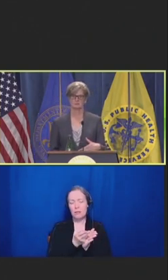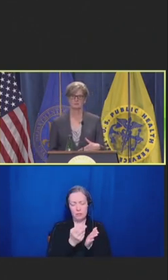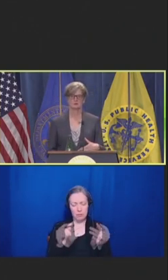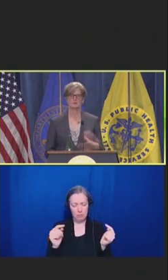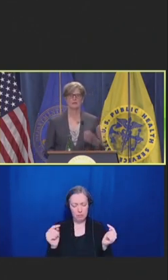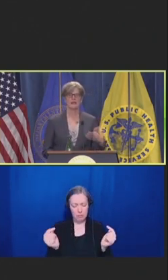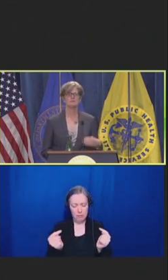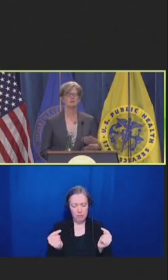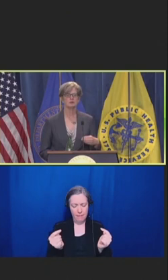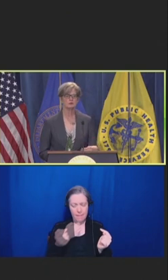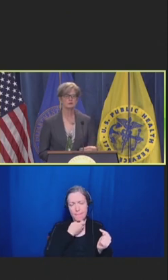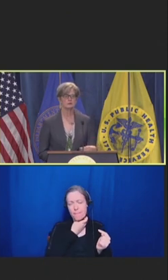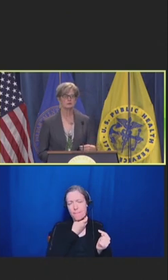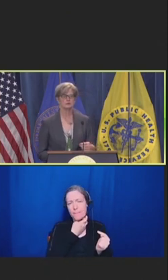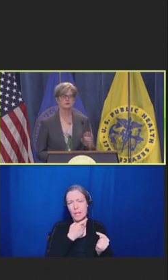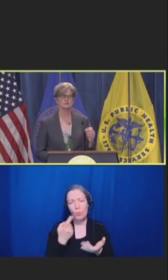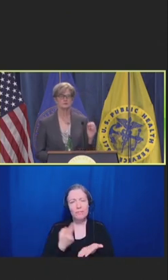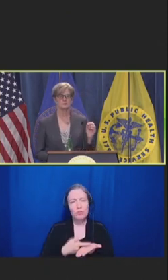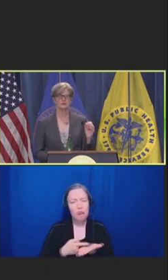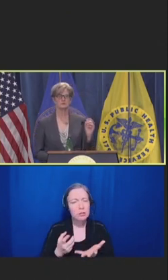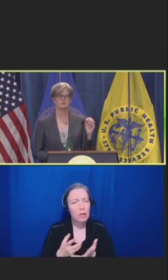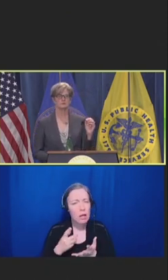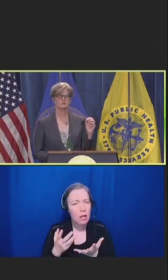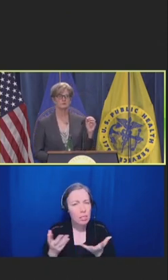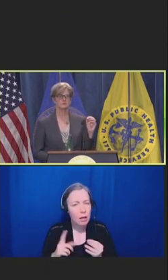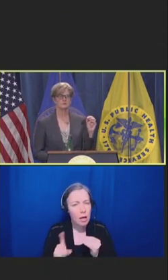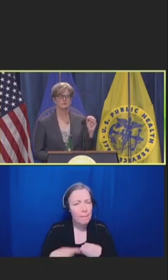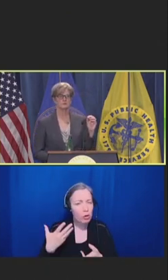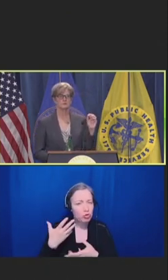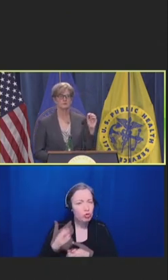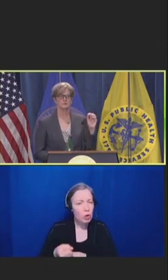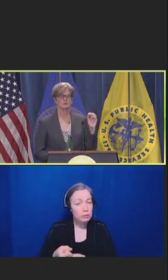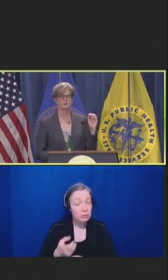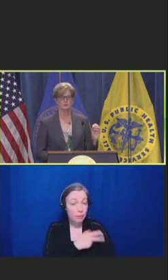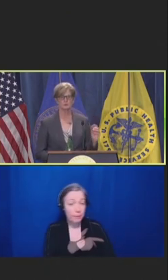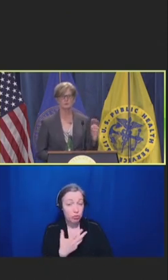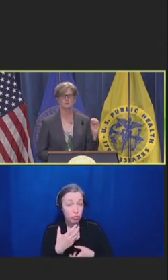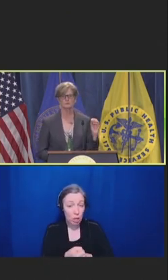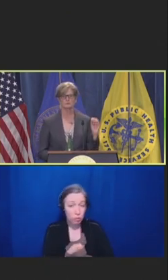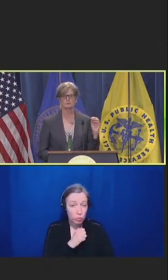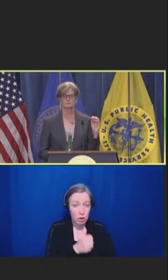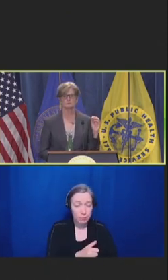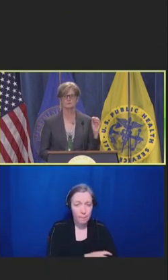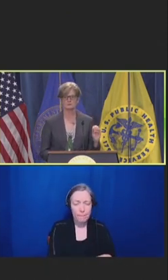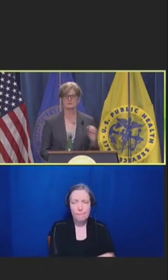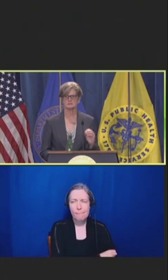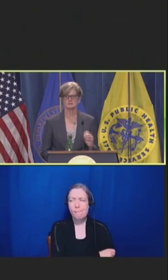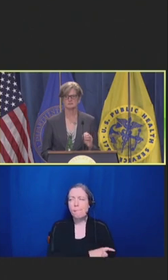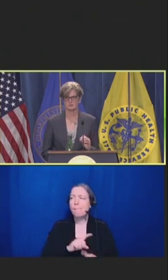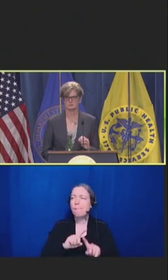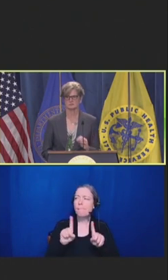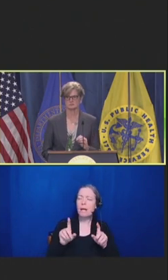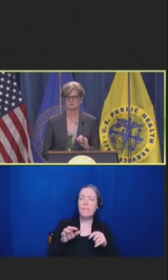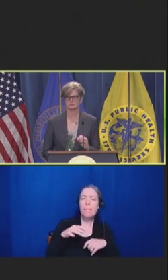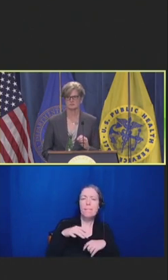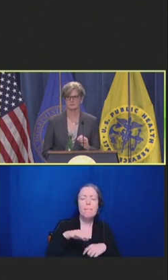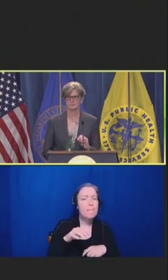What haven't I heard is about who do the clinicians trust?